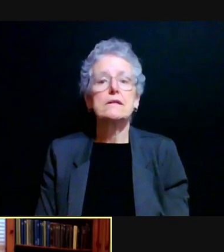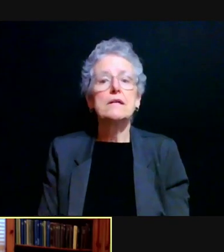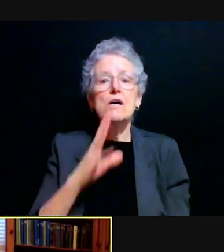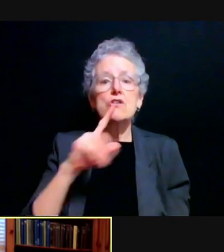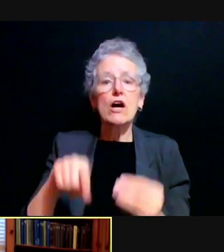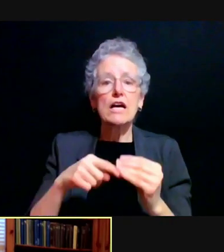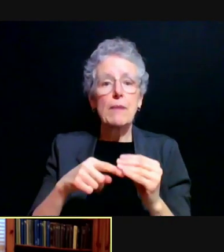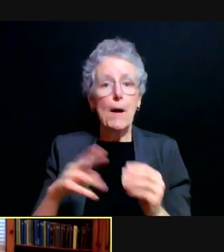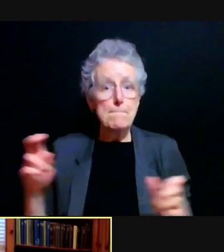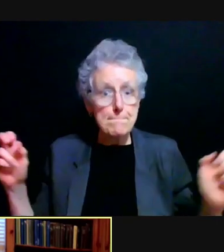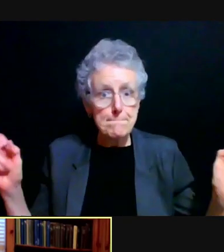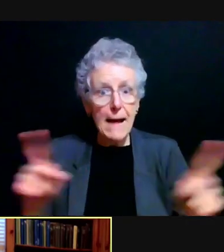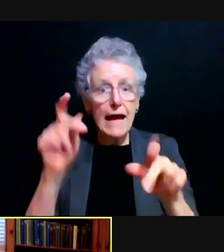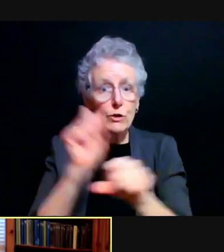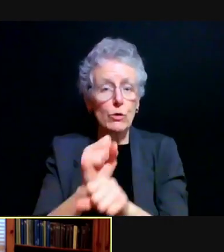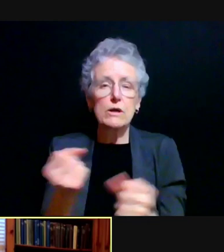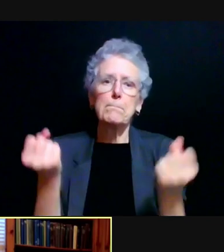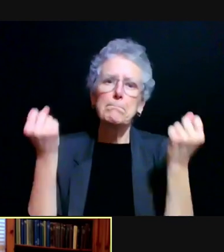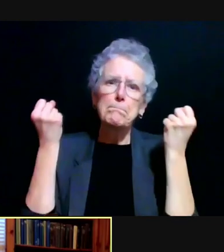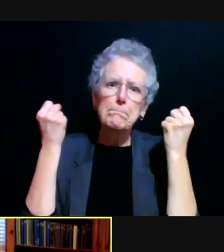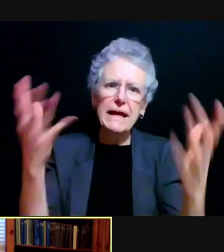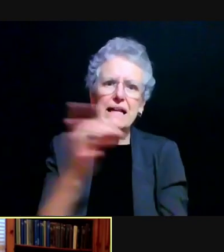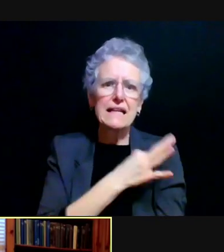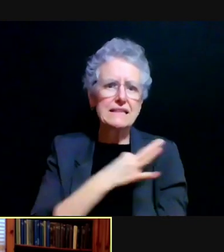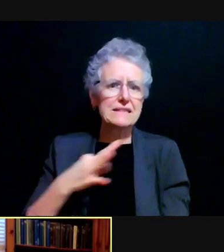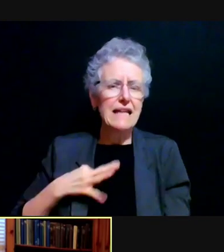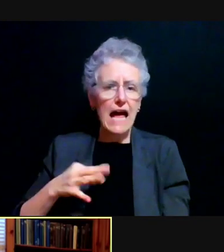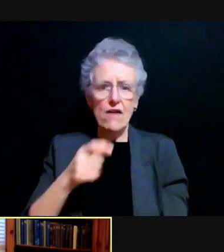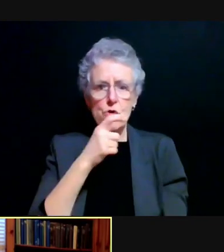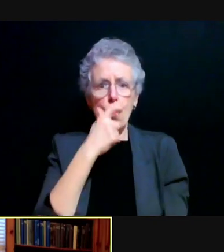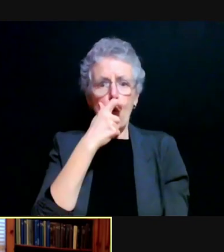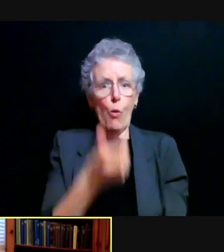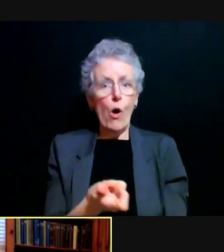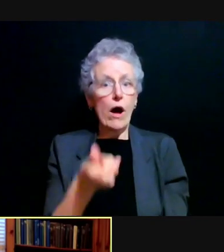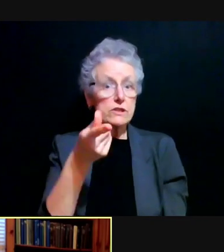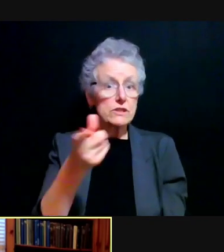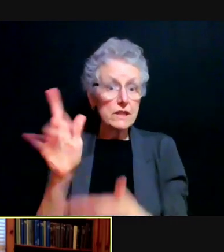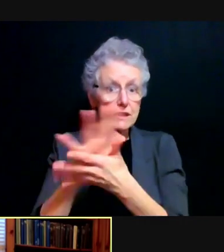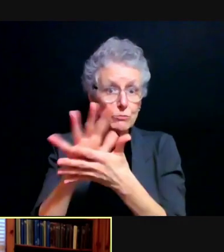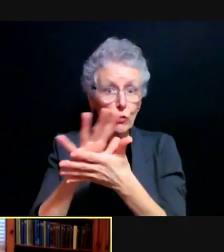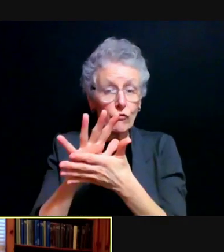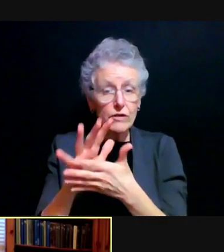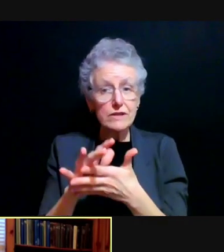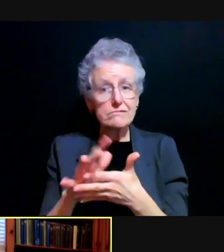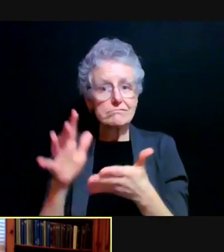I know there are many, many staff that watch these broadcasts every other week that we come on.